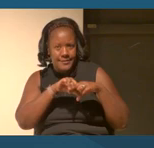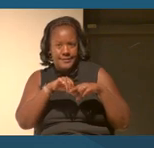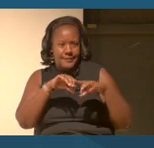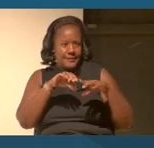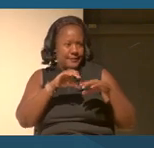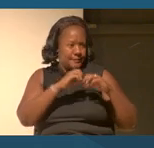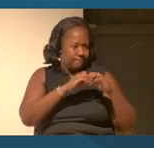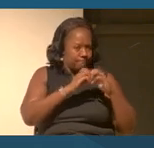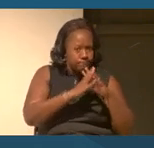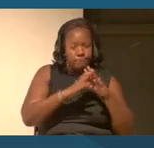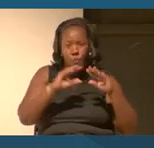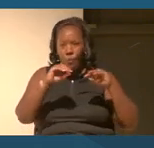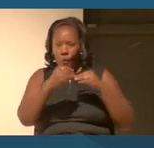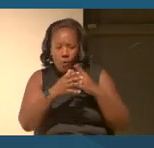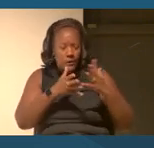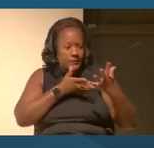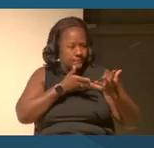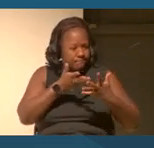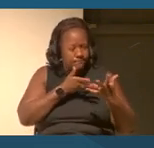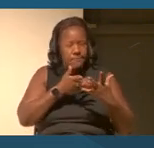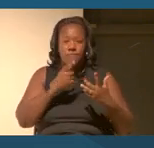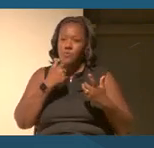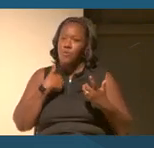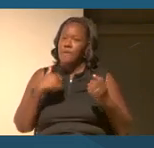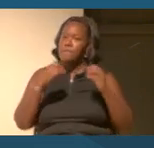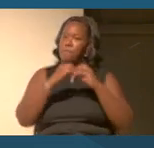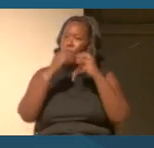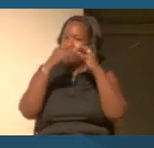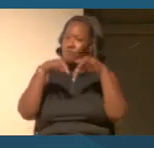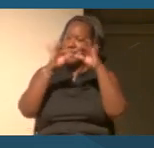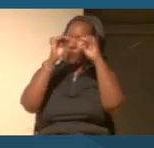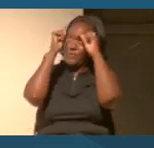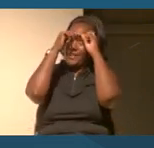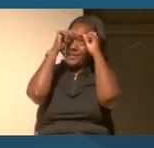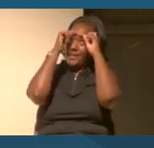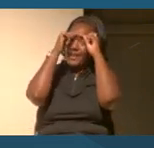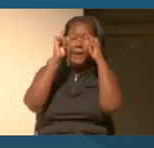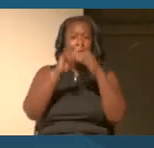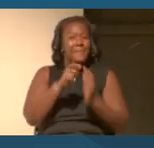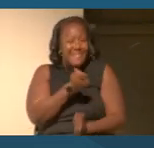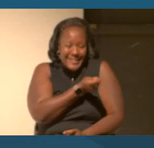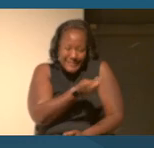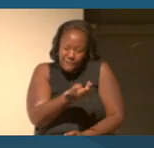It just really fosters critical thinking. But that's not true of a majority of people.